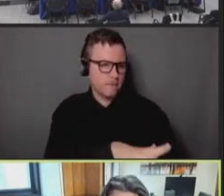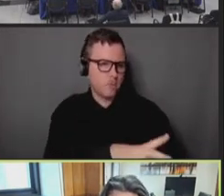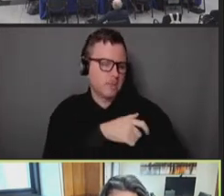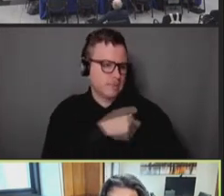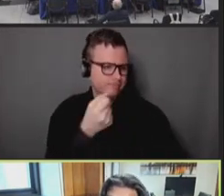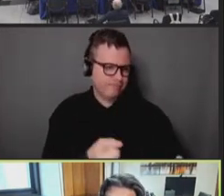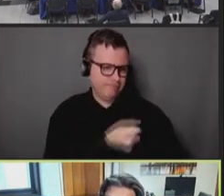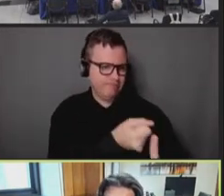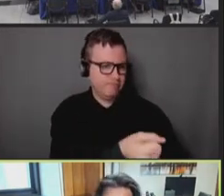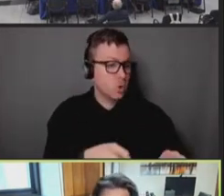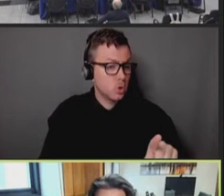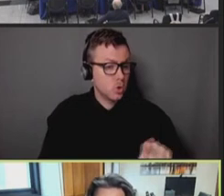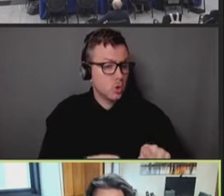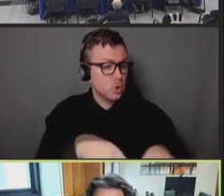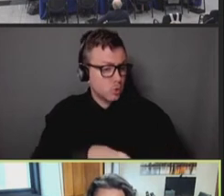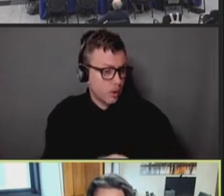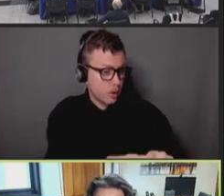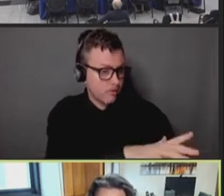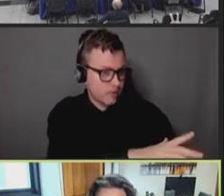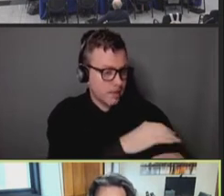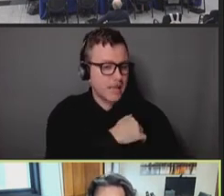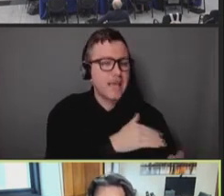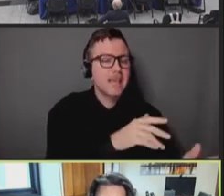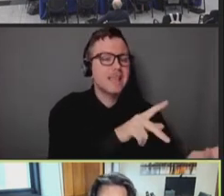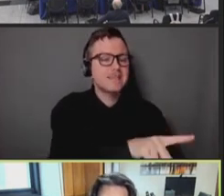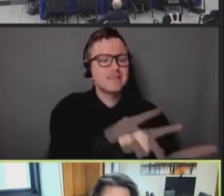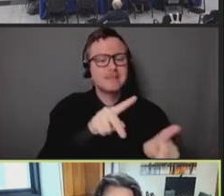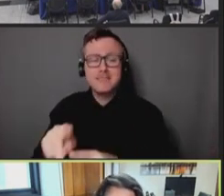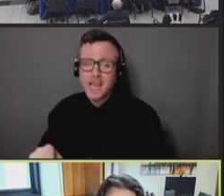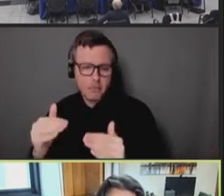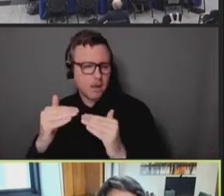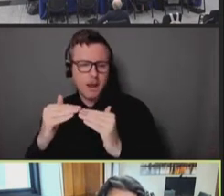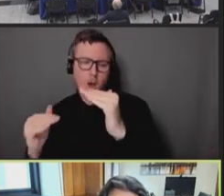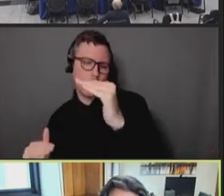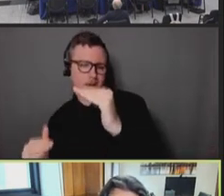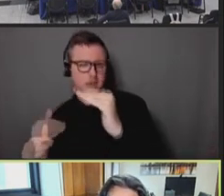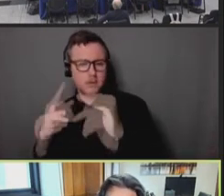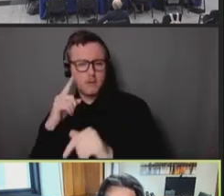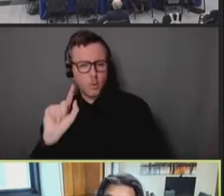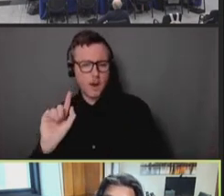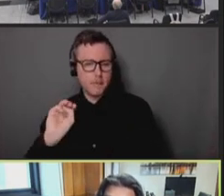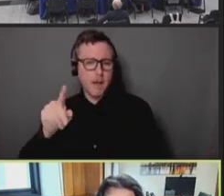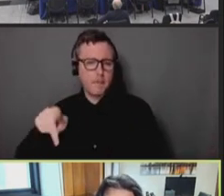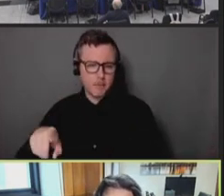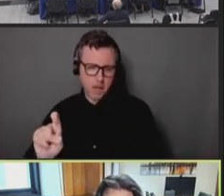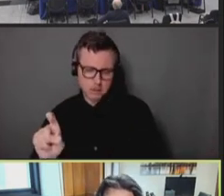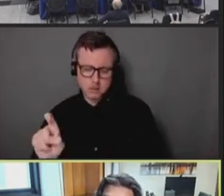COVID. We're seeing the same inequities in vaccine access for monkeypox, and so we leaned -- we began